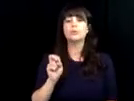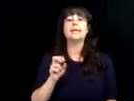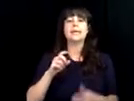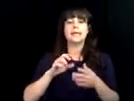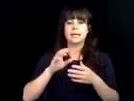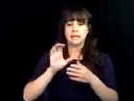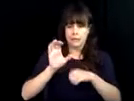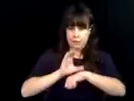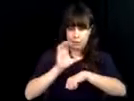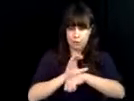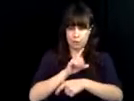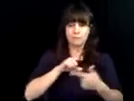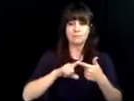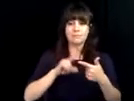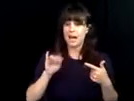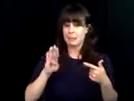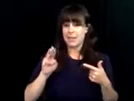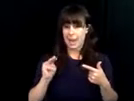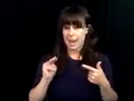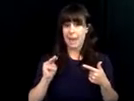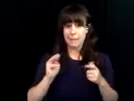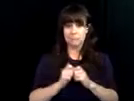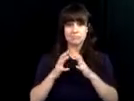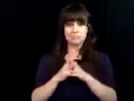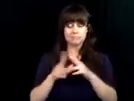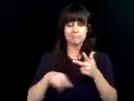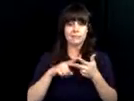1986. It started with an